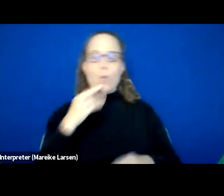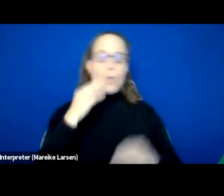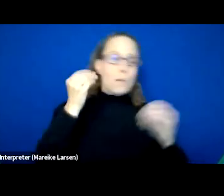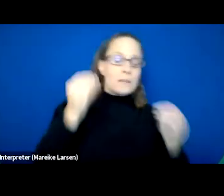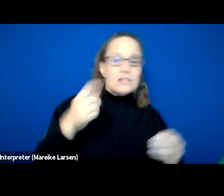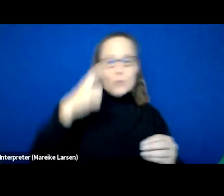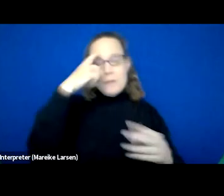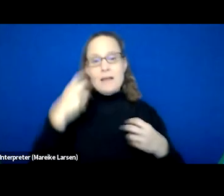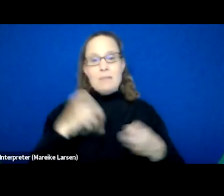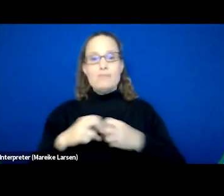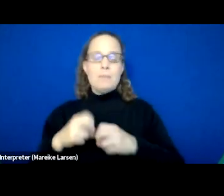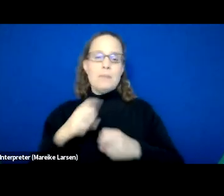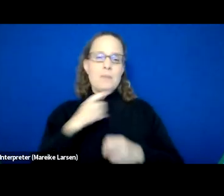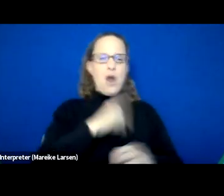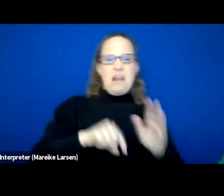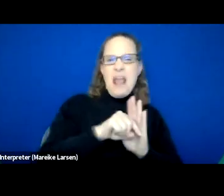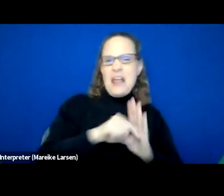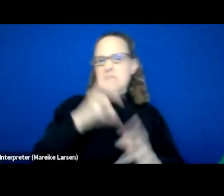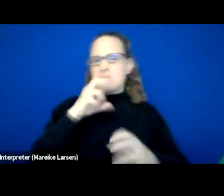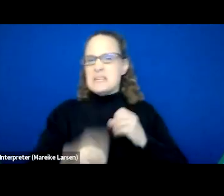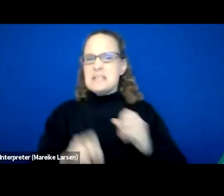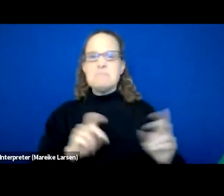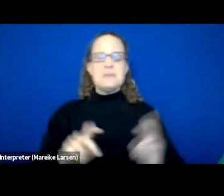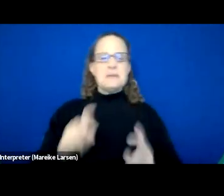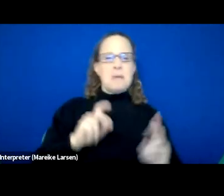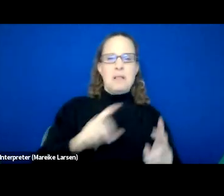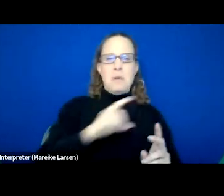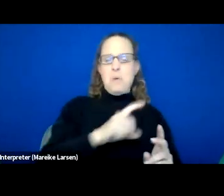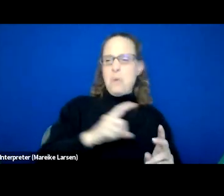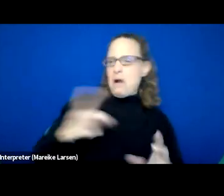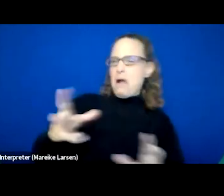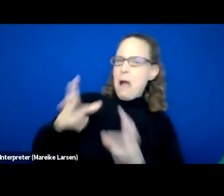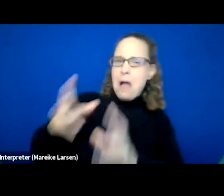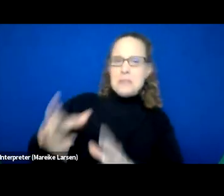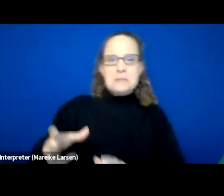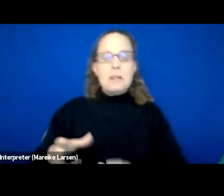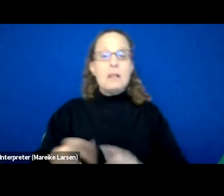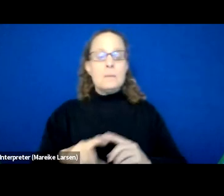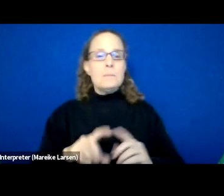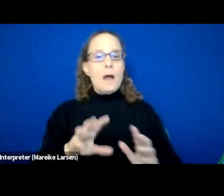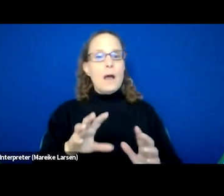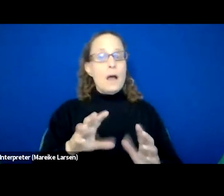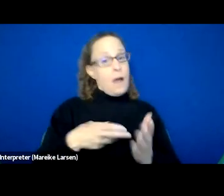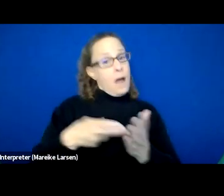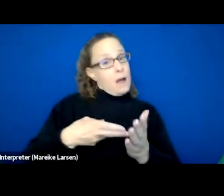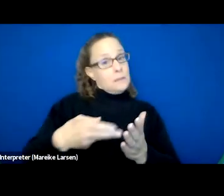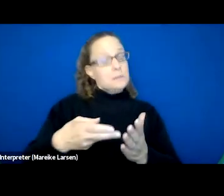are automatically negative or mean, or, you know, hostile, but honestly, being into this program